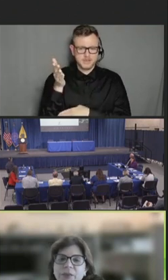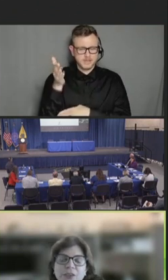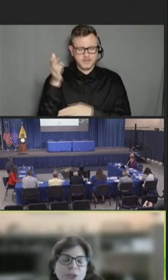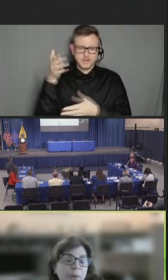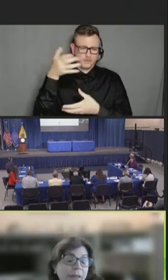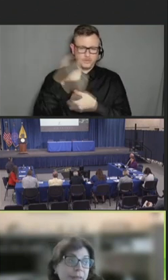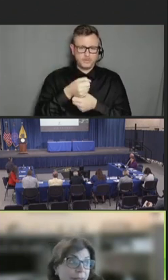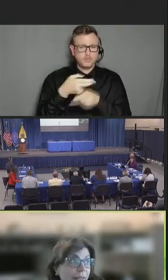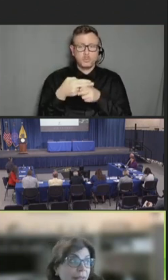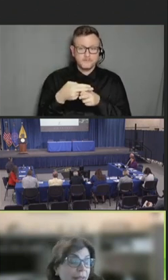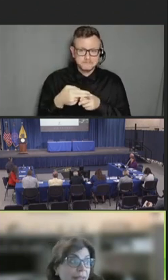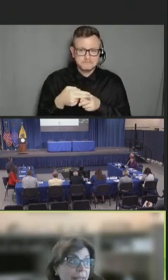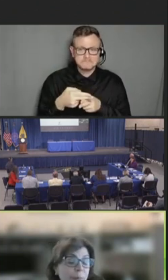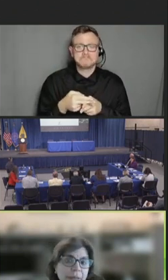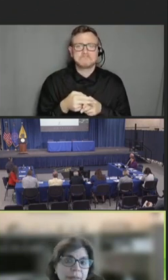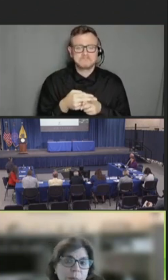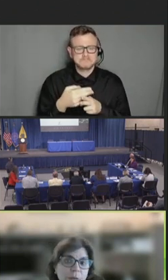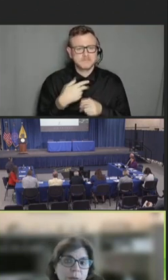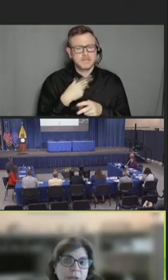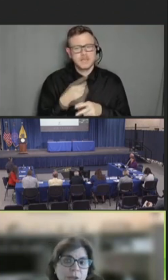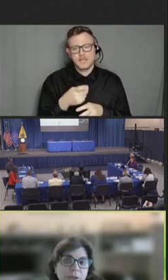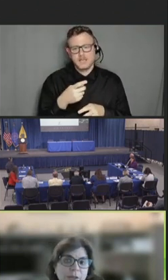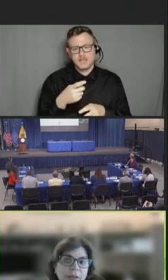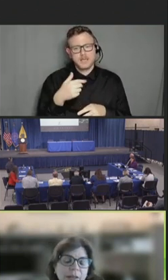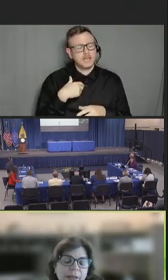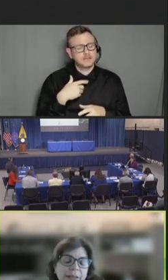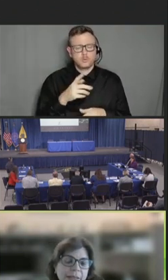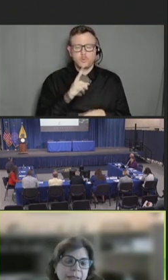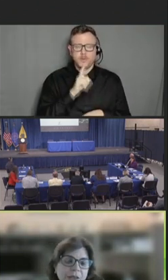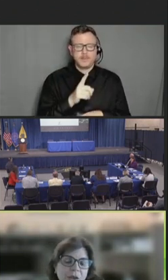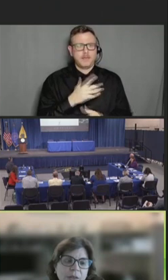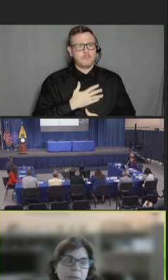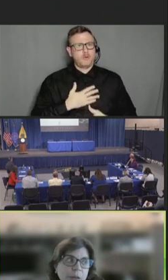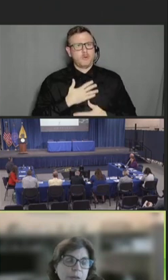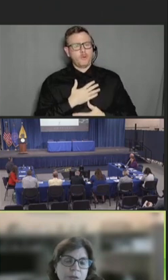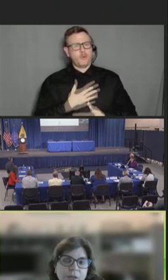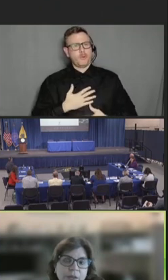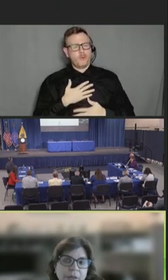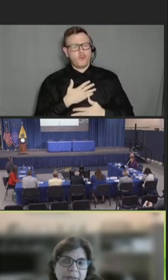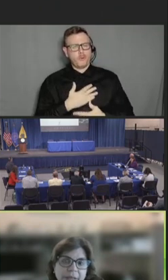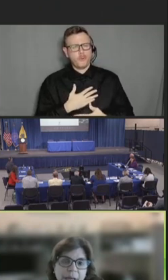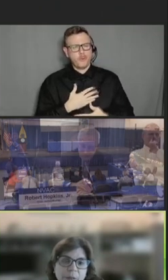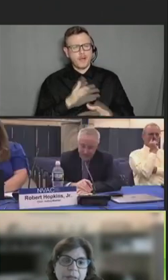I just wanted to say it's been a double pleasure listening to all the speakers today.